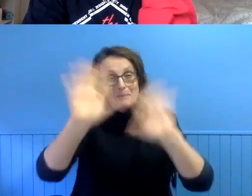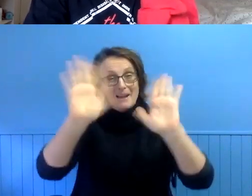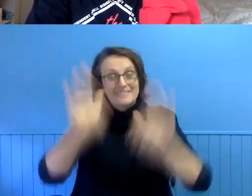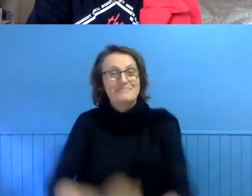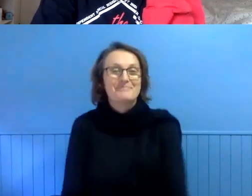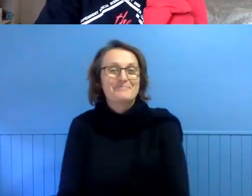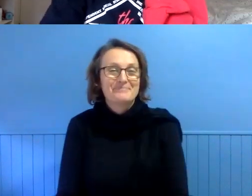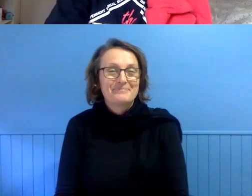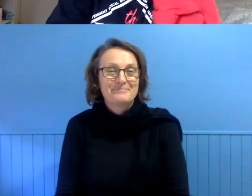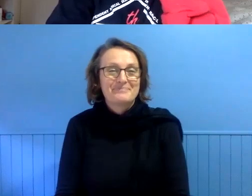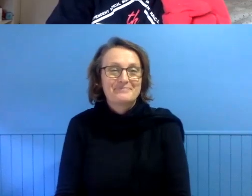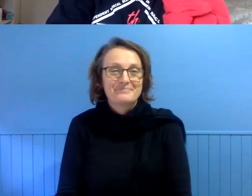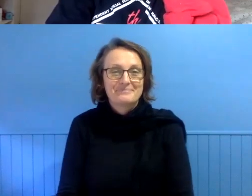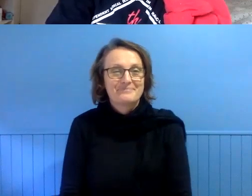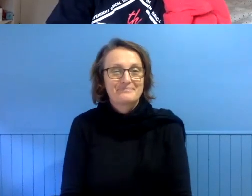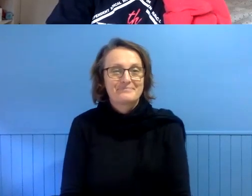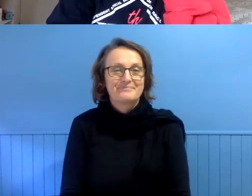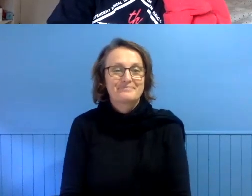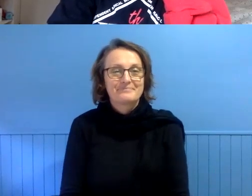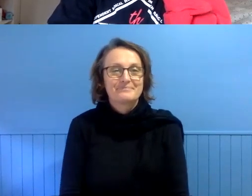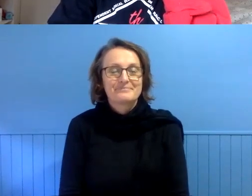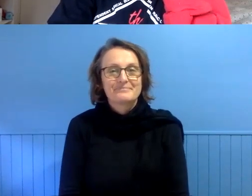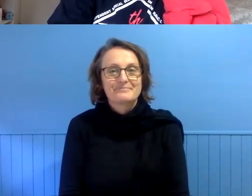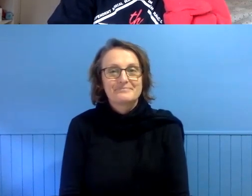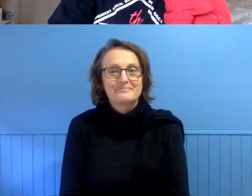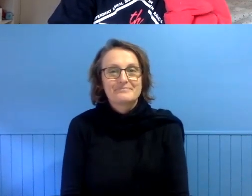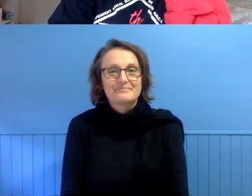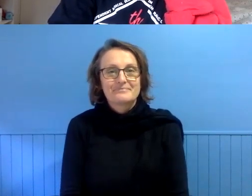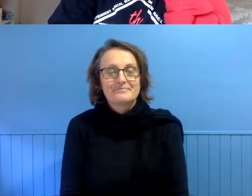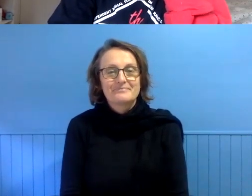MISH by. Thank you. Thanks, everyone. Thank you for